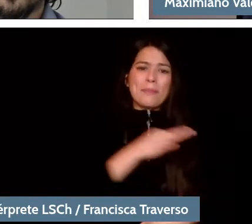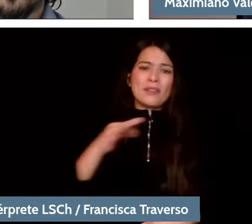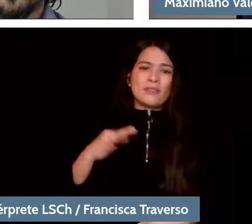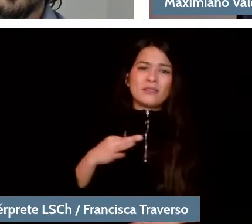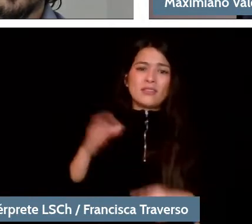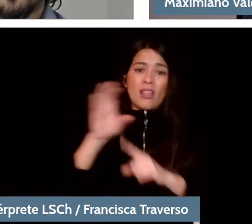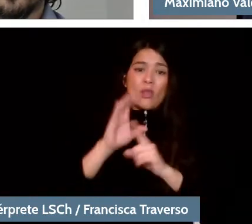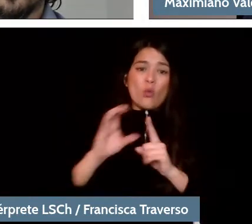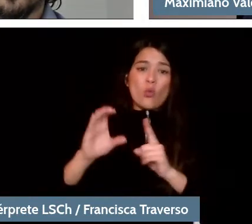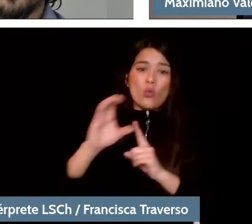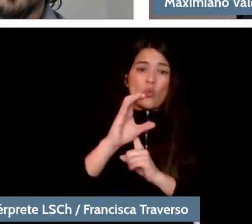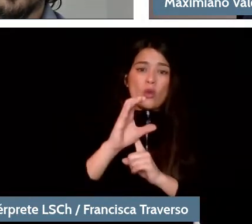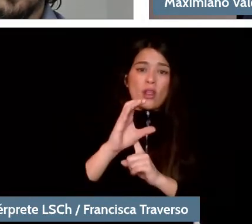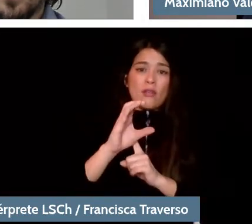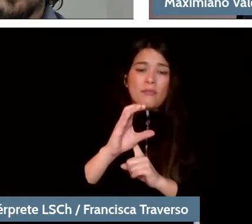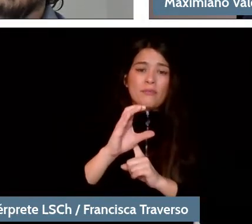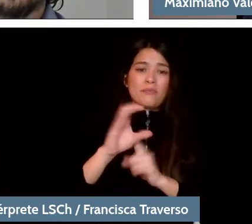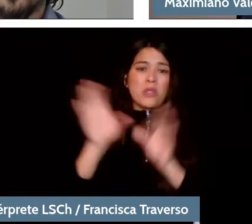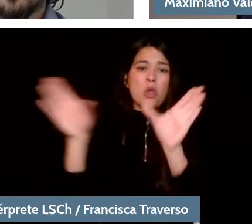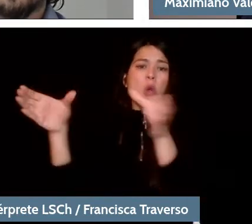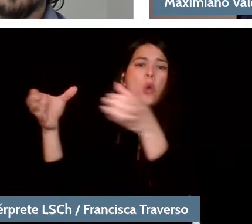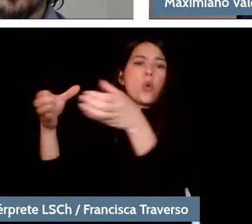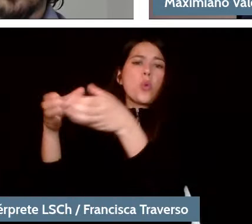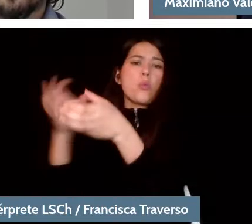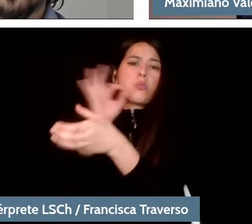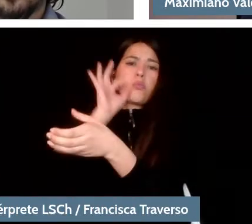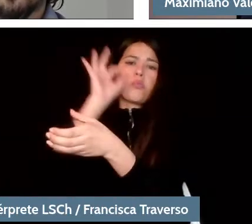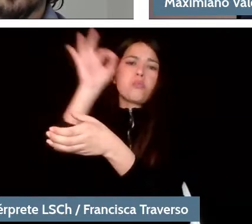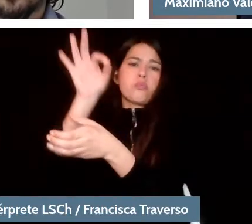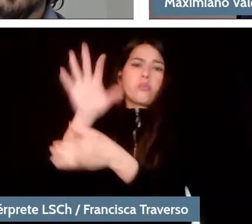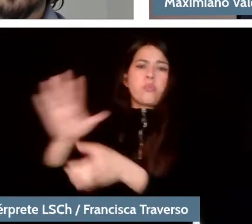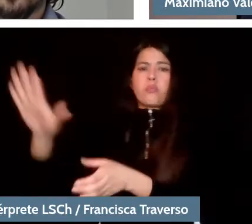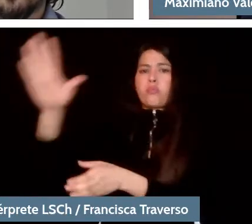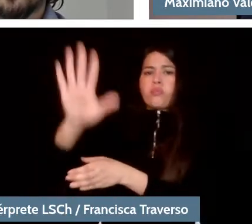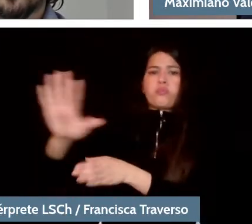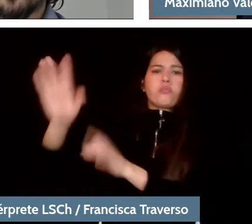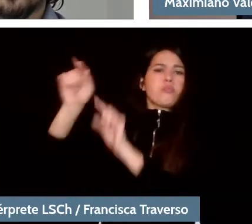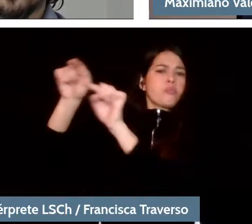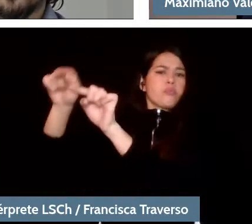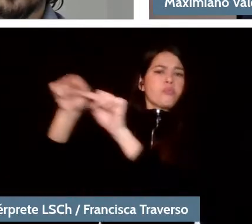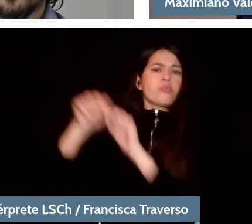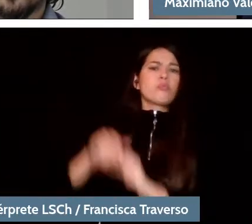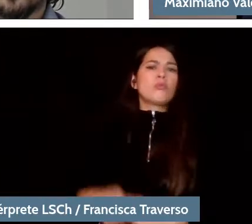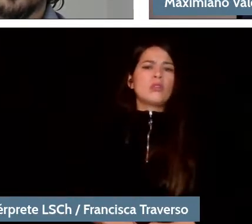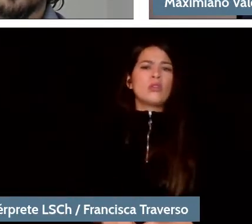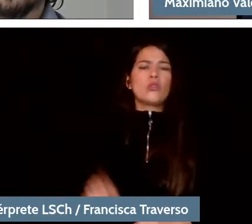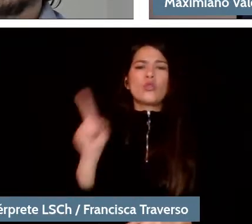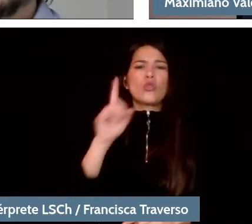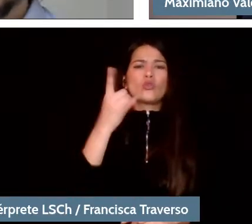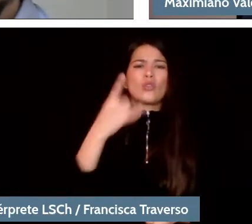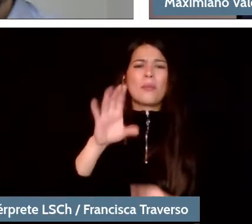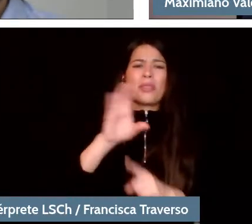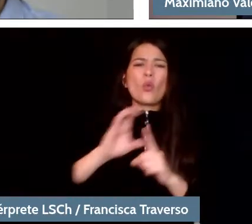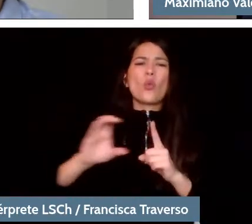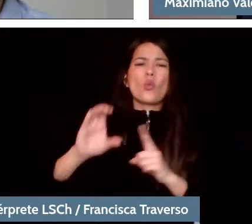It leads to elitism. It doesn't lead to elitism in cultural and moral terms, no. It leads to elitism because less and less